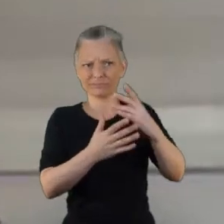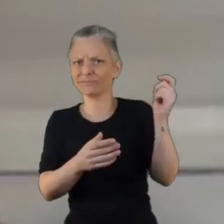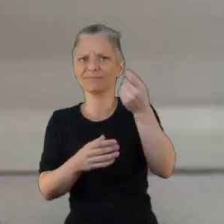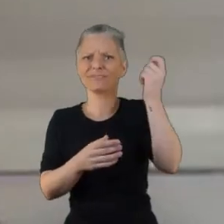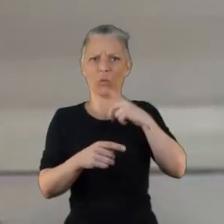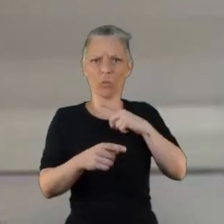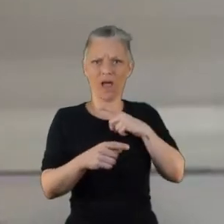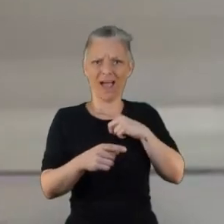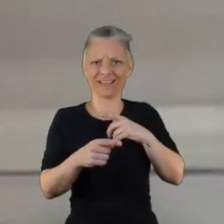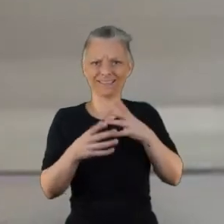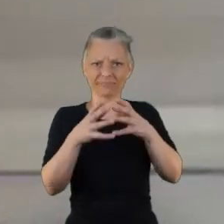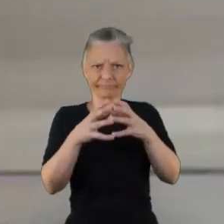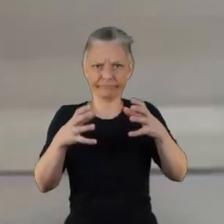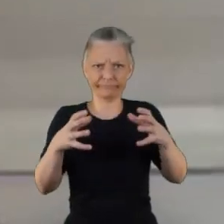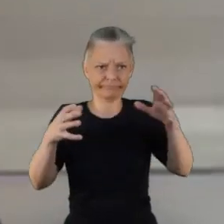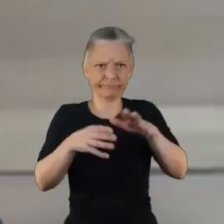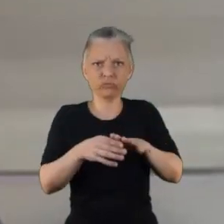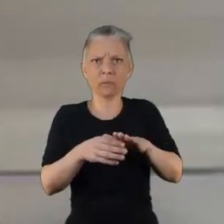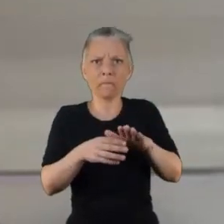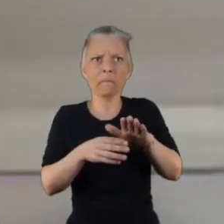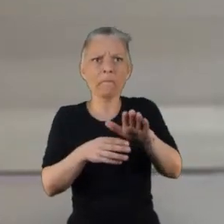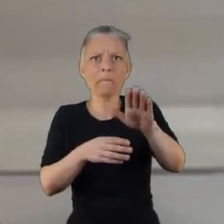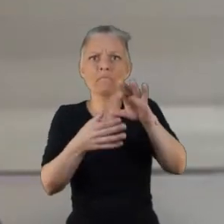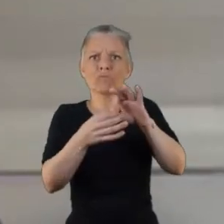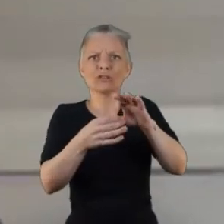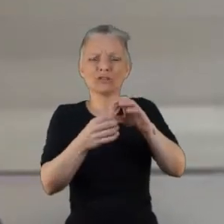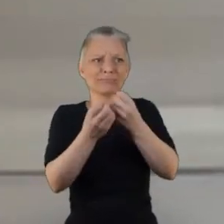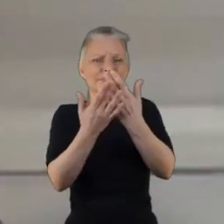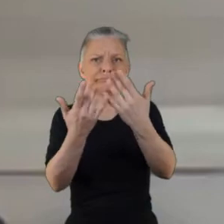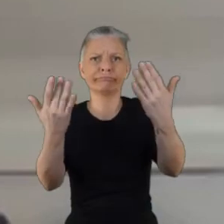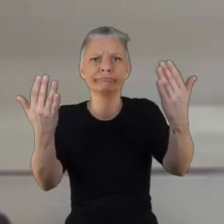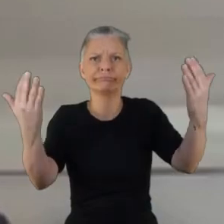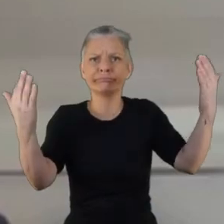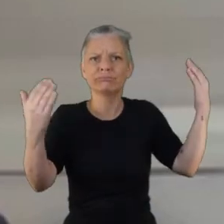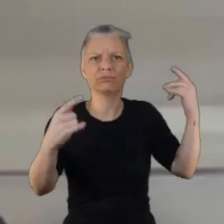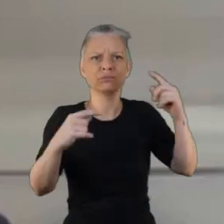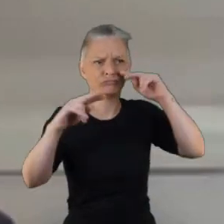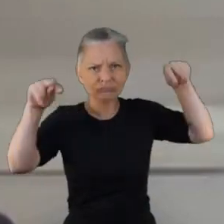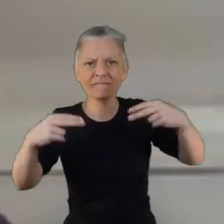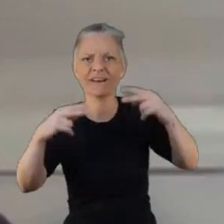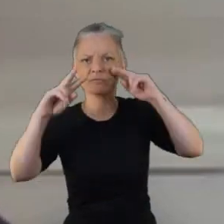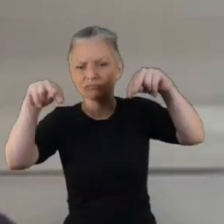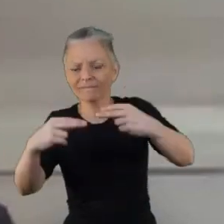engage in getting some some meaningful feedback and I think that the the range of ways to